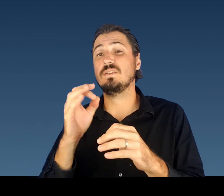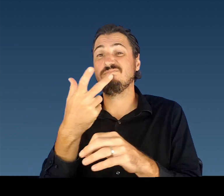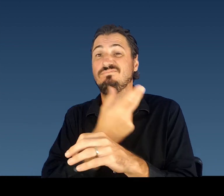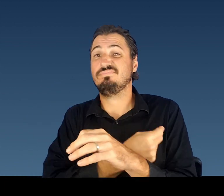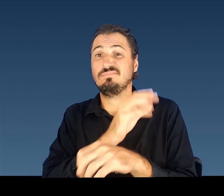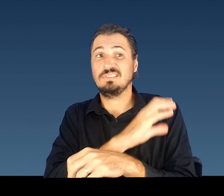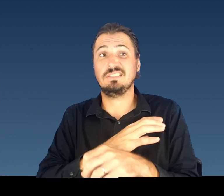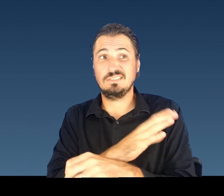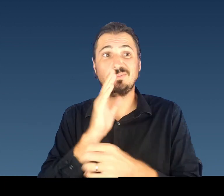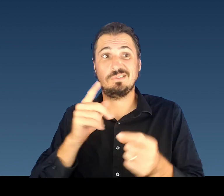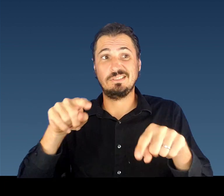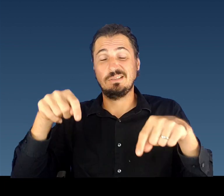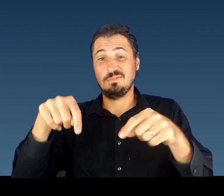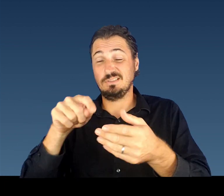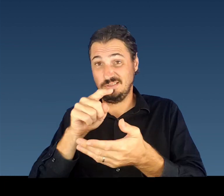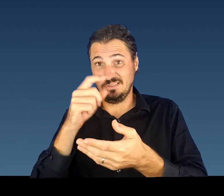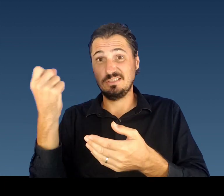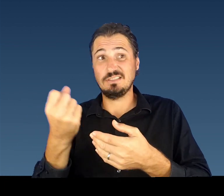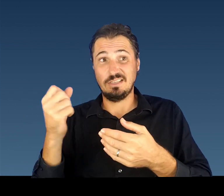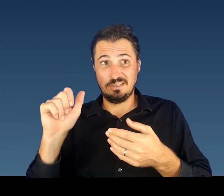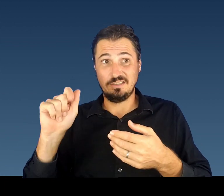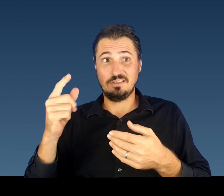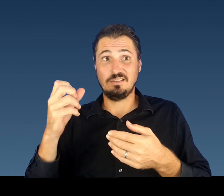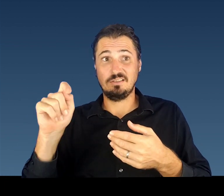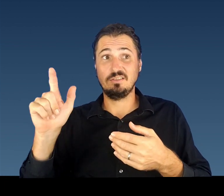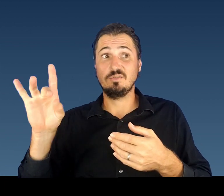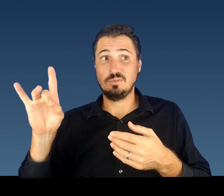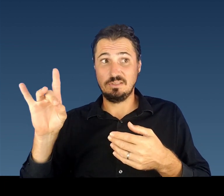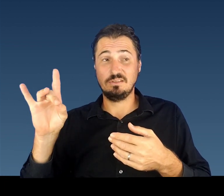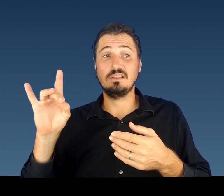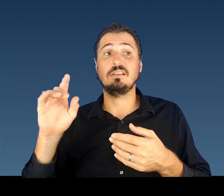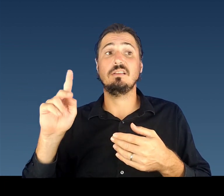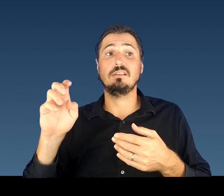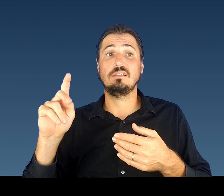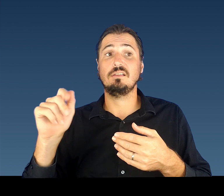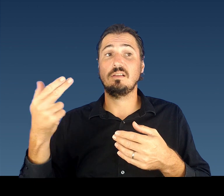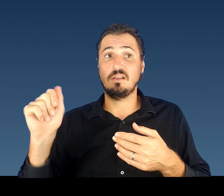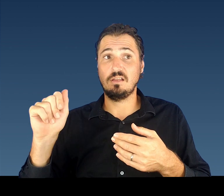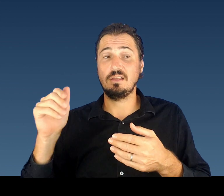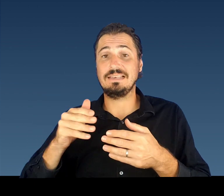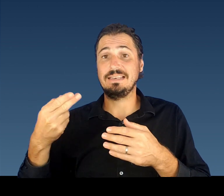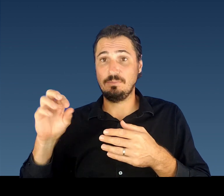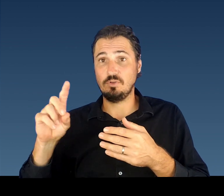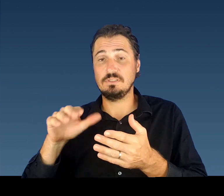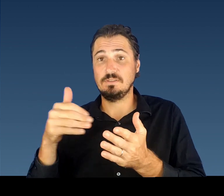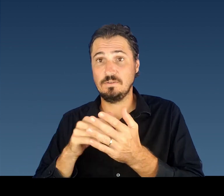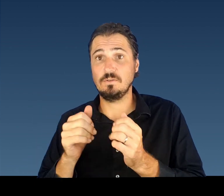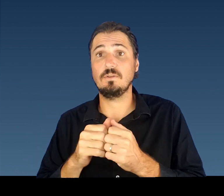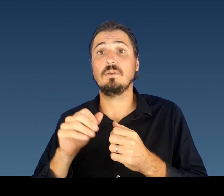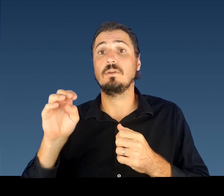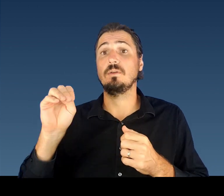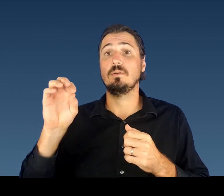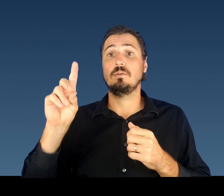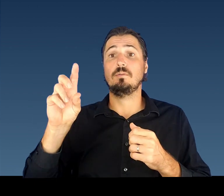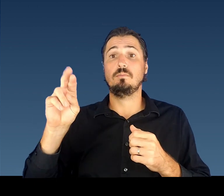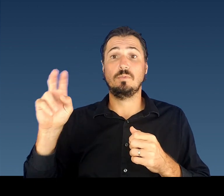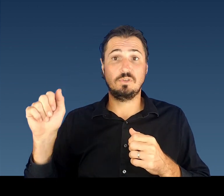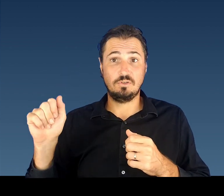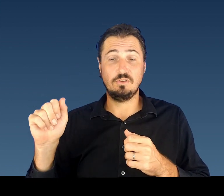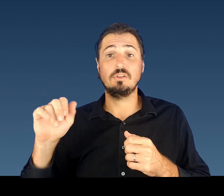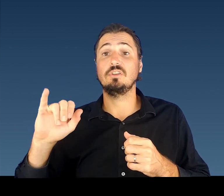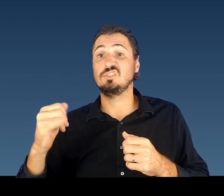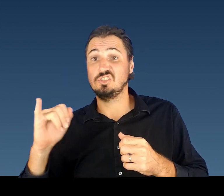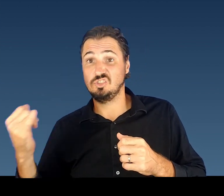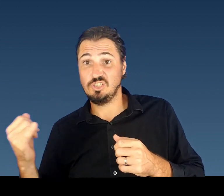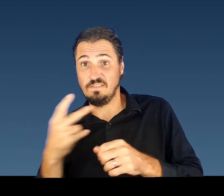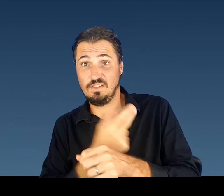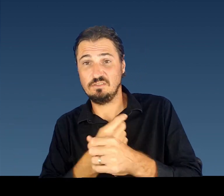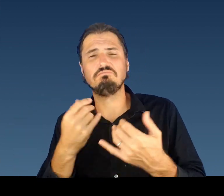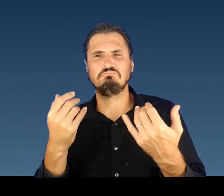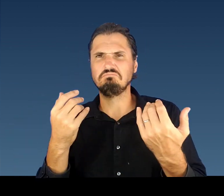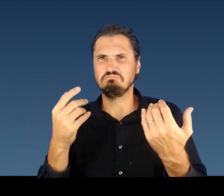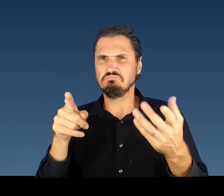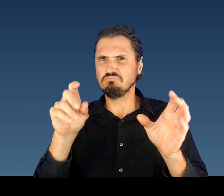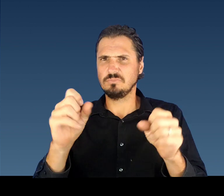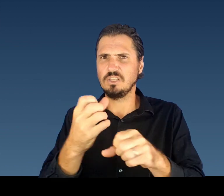The Department of Health vaccine van will be at Kauai Community College this Saturday, offering vaccines to adults 18 and older, from to 10 a.m. to 2 p.m.